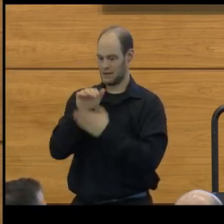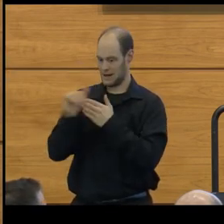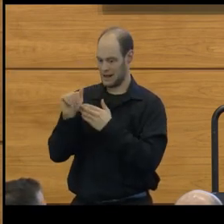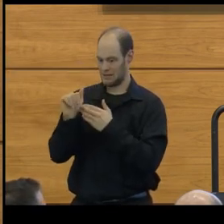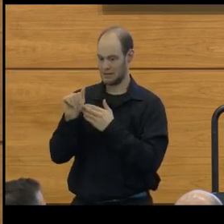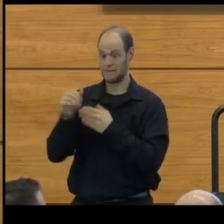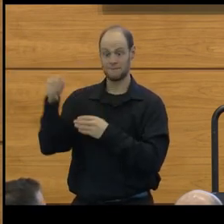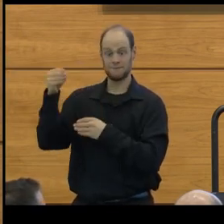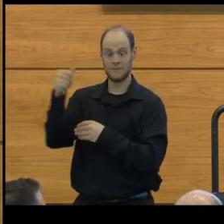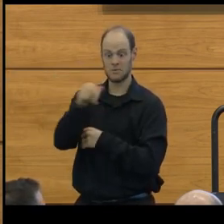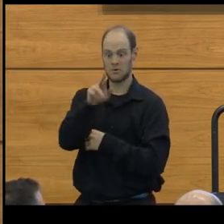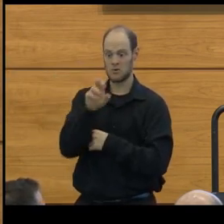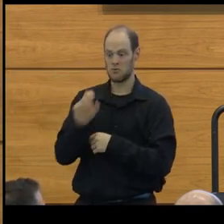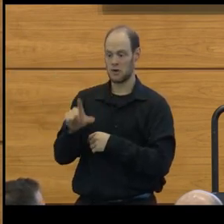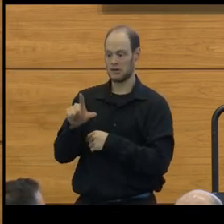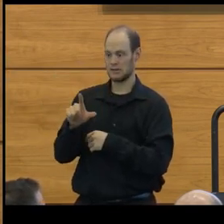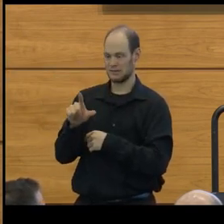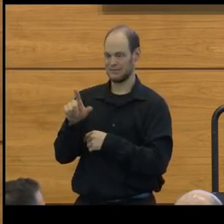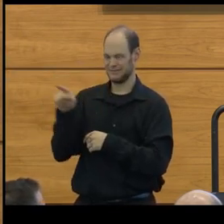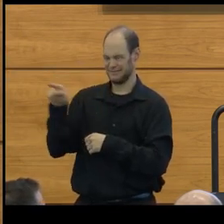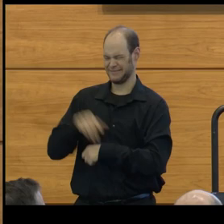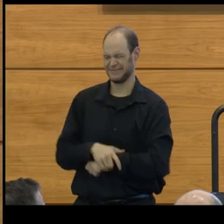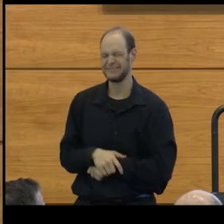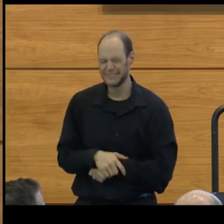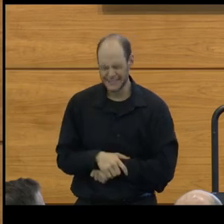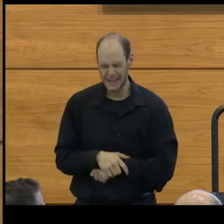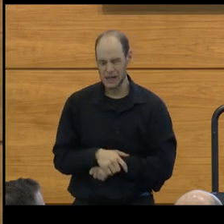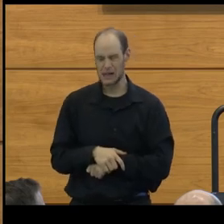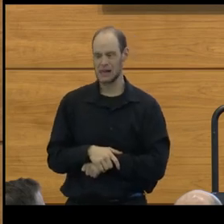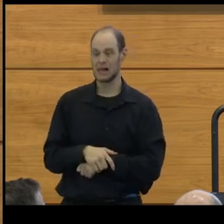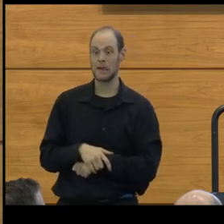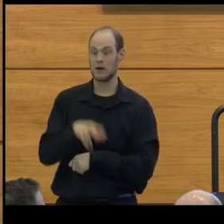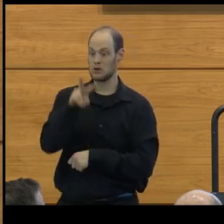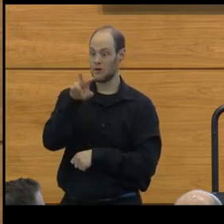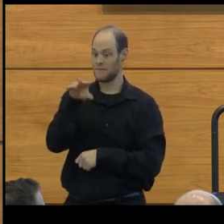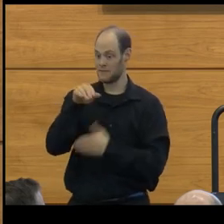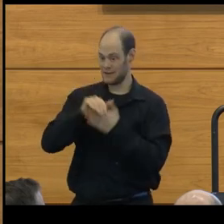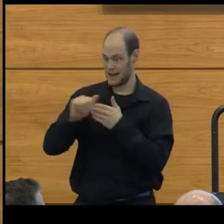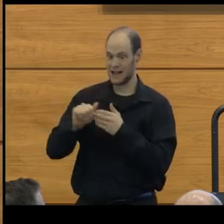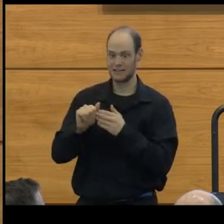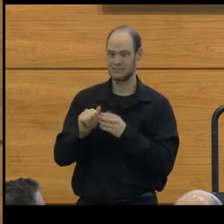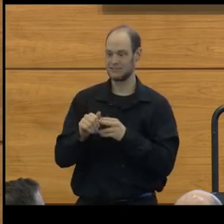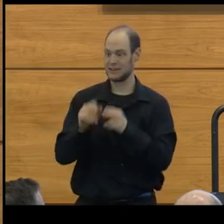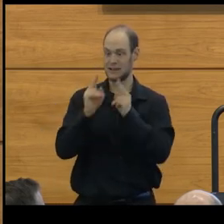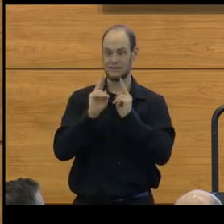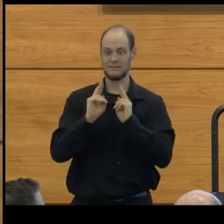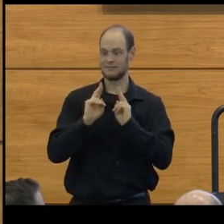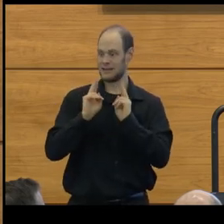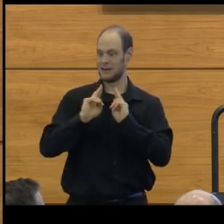funded by Russell's Endowment. In addition, $250 was dedicated, this was 1925,